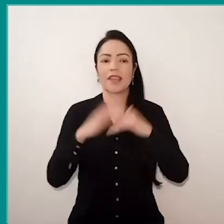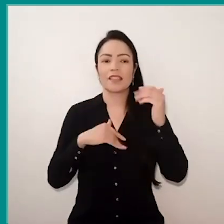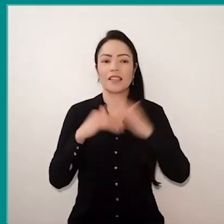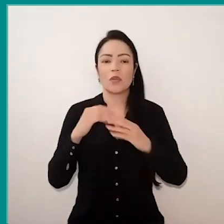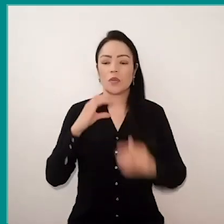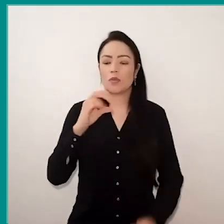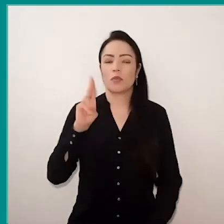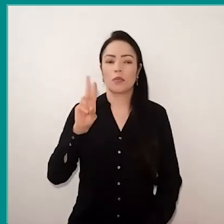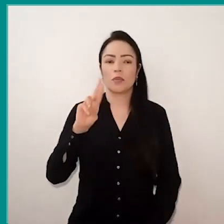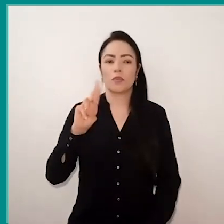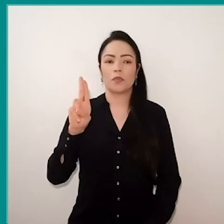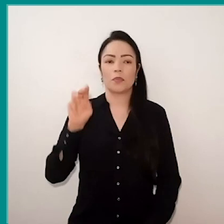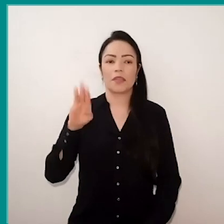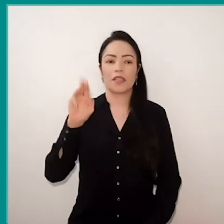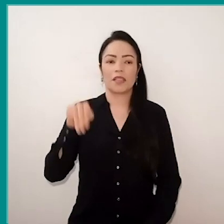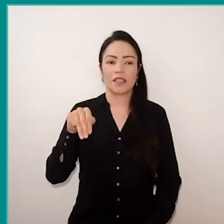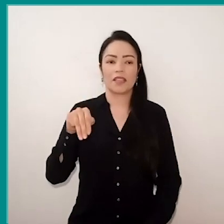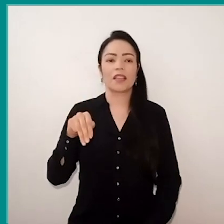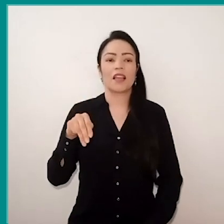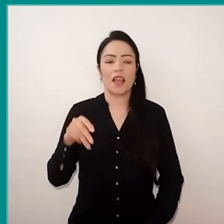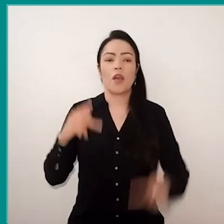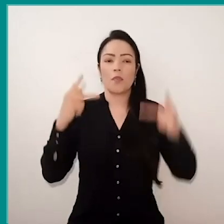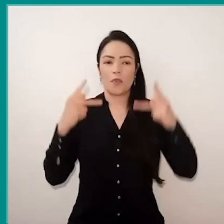which is a program maintained by Sesc São Paulo.